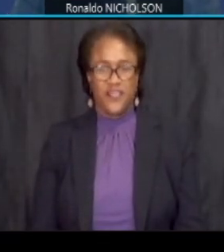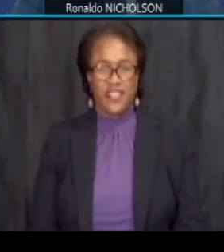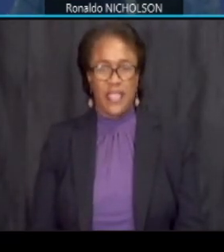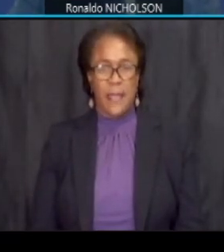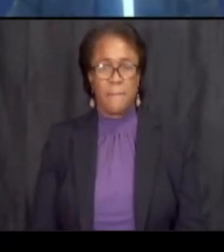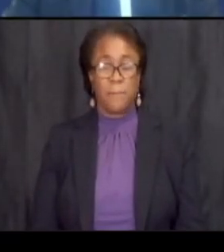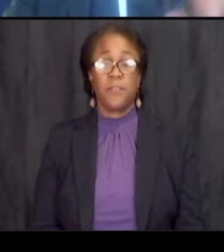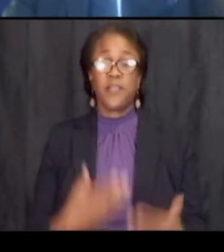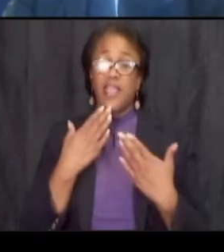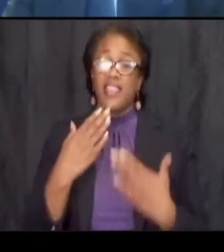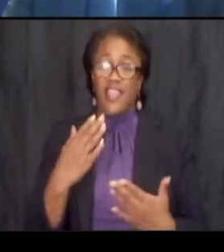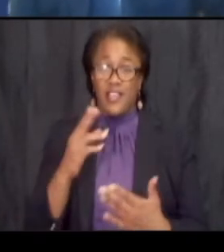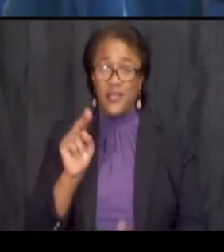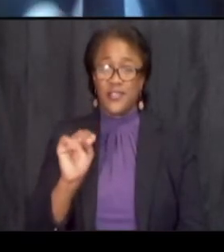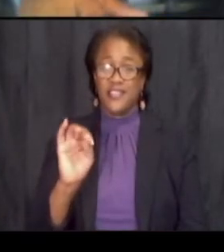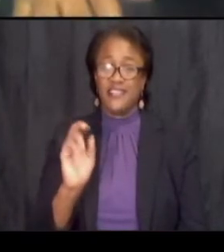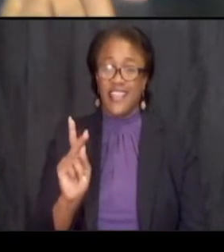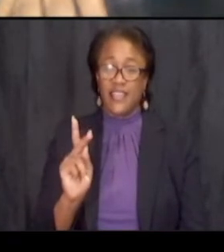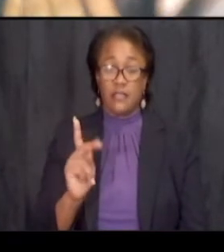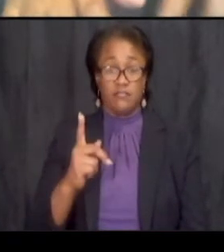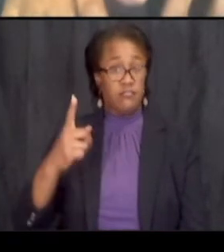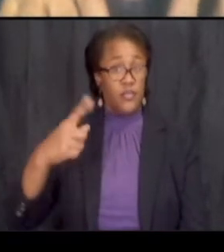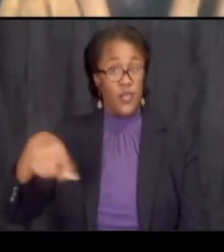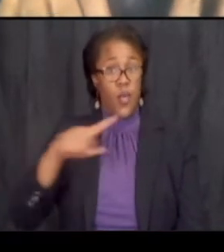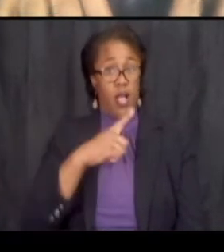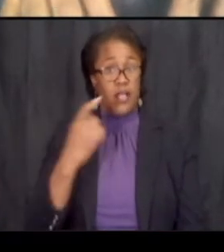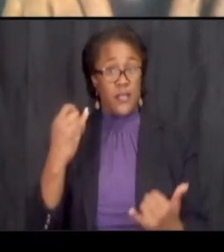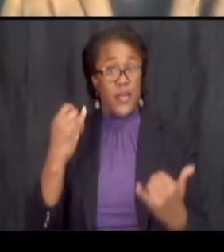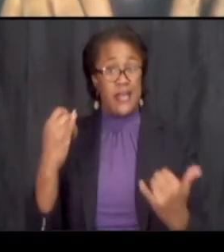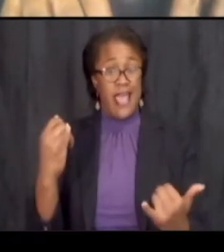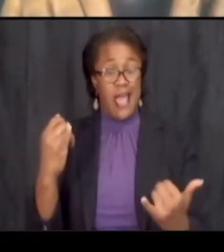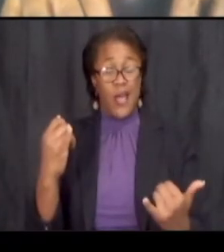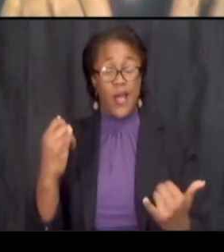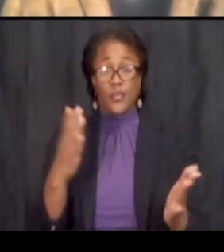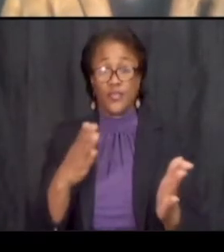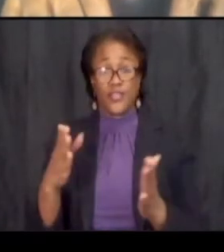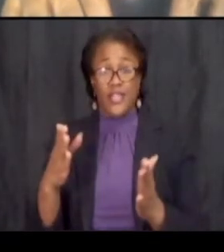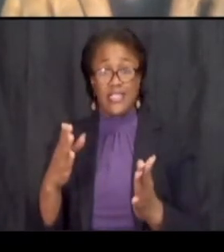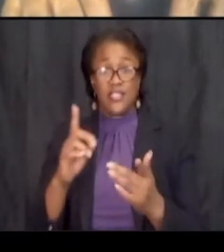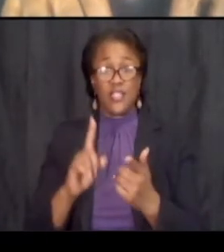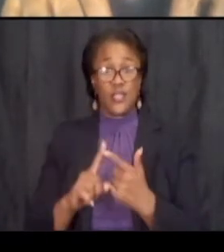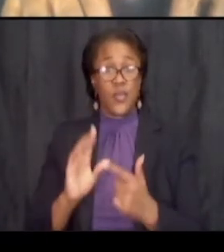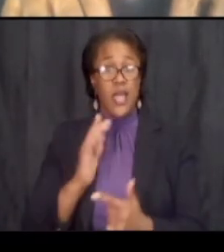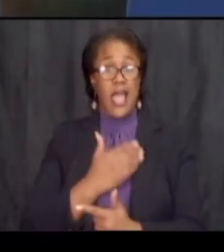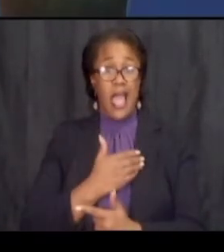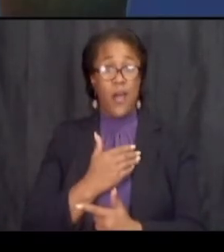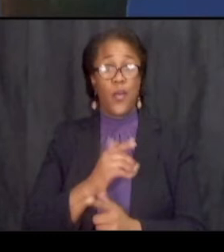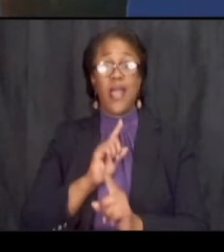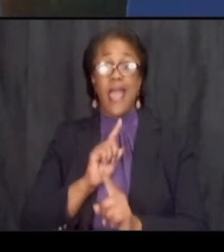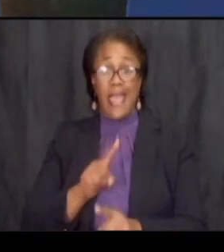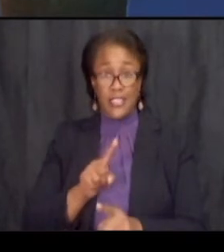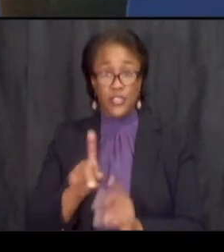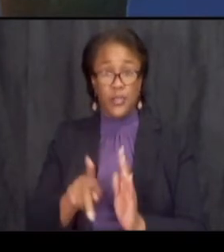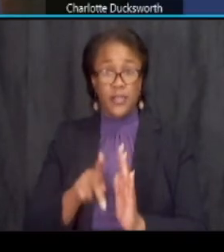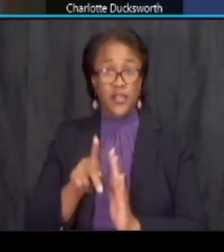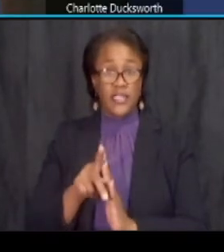thank you nick so you all we are moving into our answer um period so let me go over to the